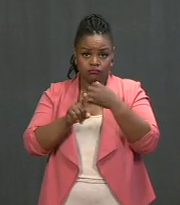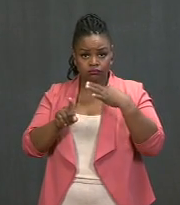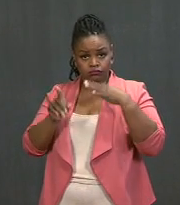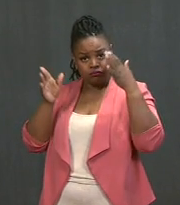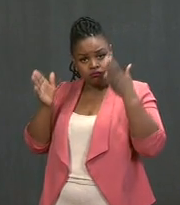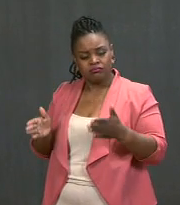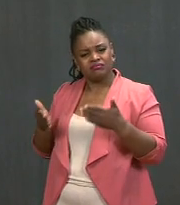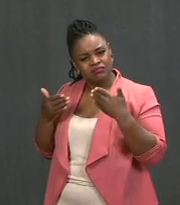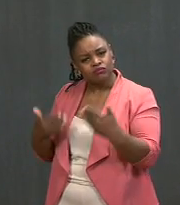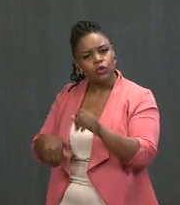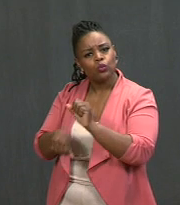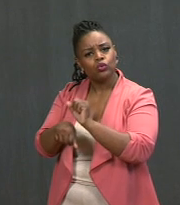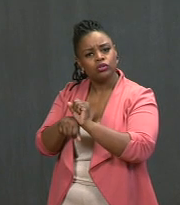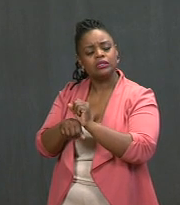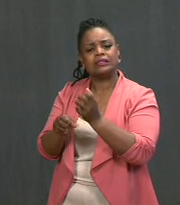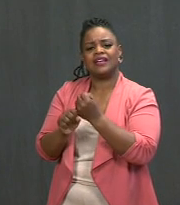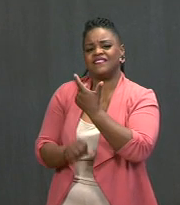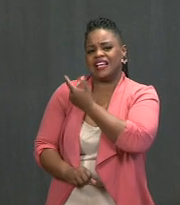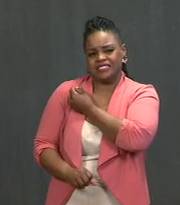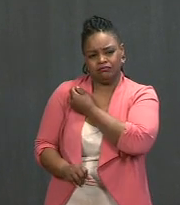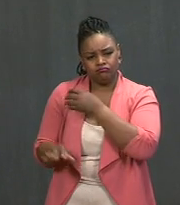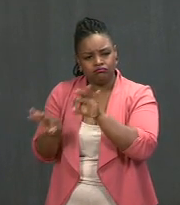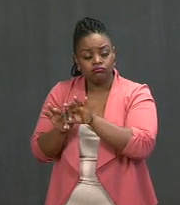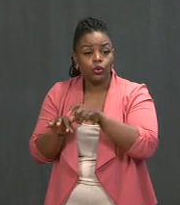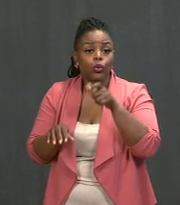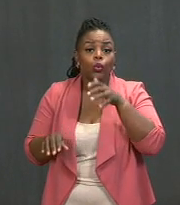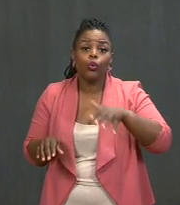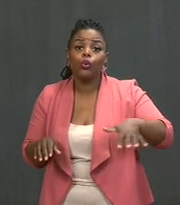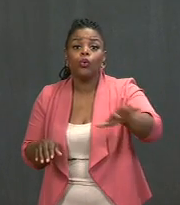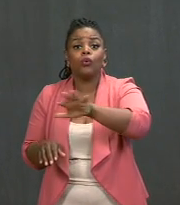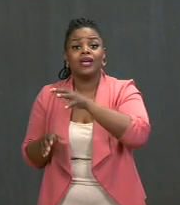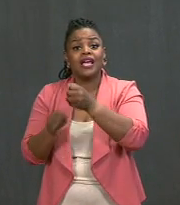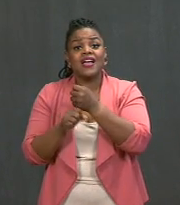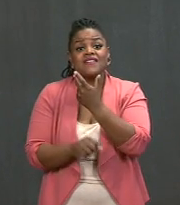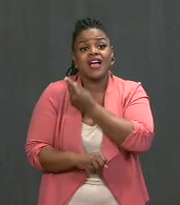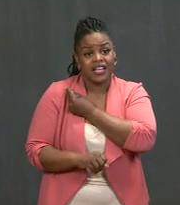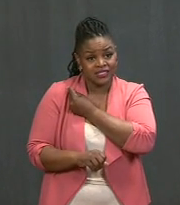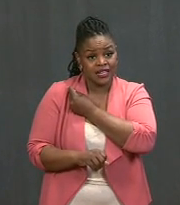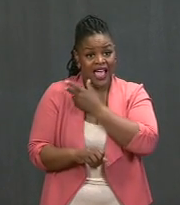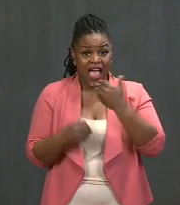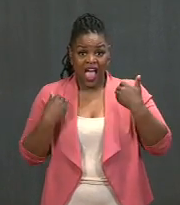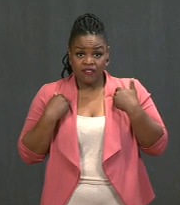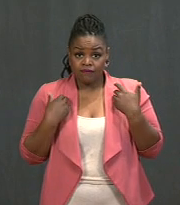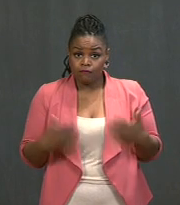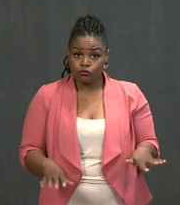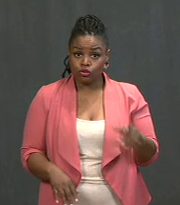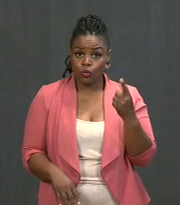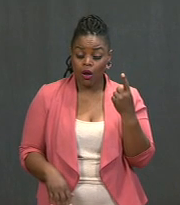a goal of getting all who wanted the vaccination to be able to have one and to do it in the month of March.